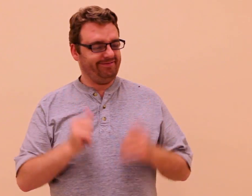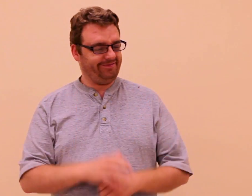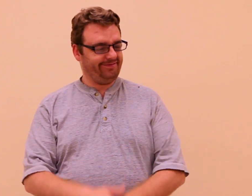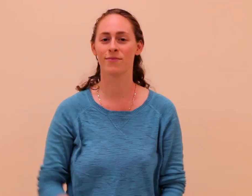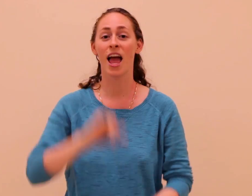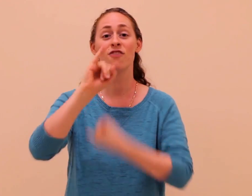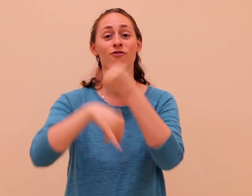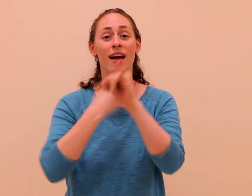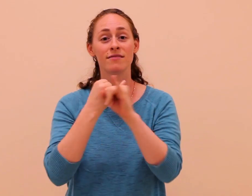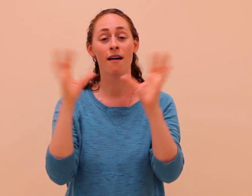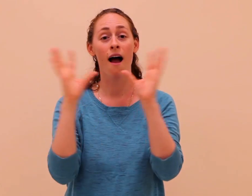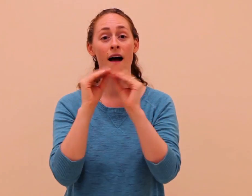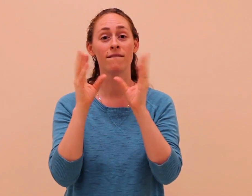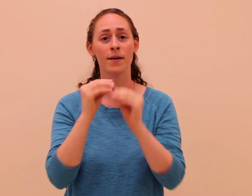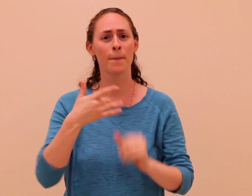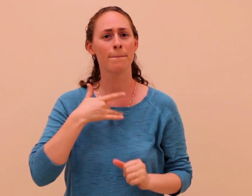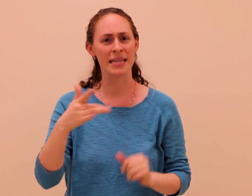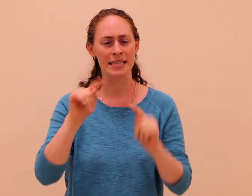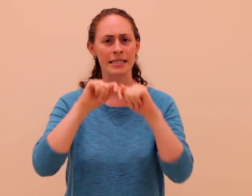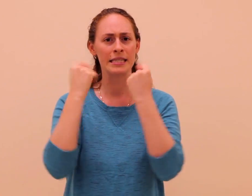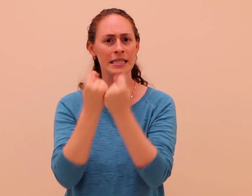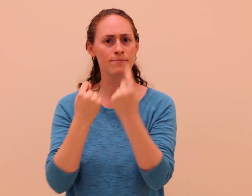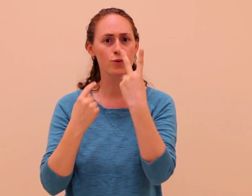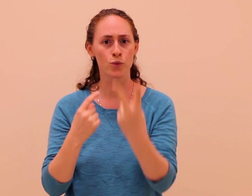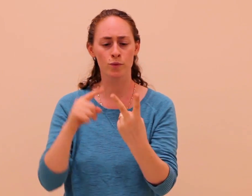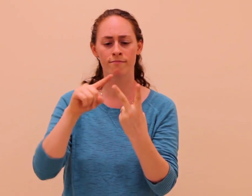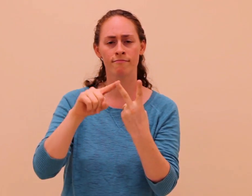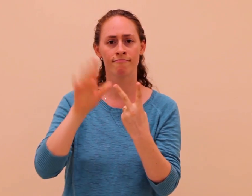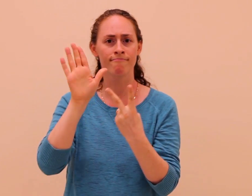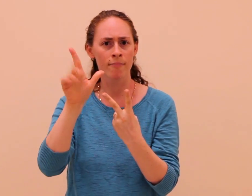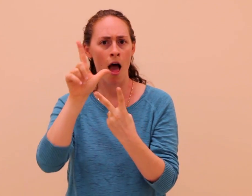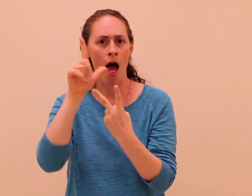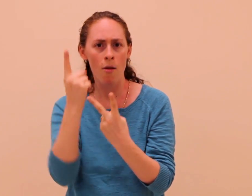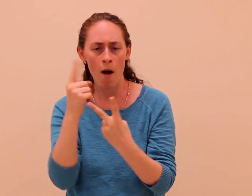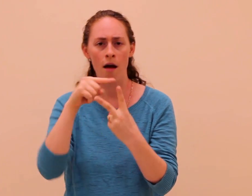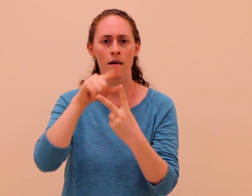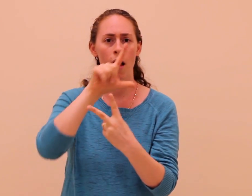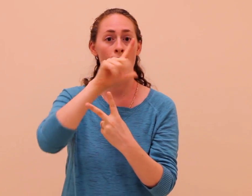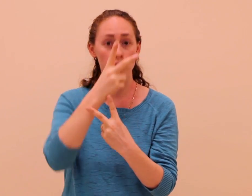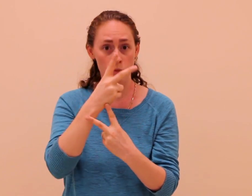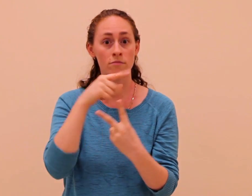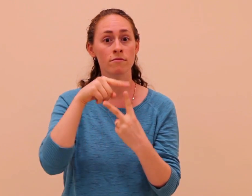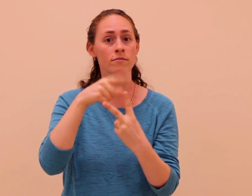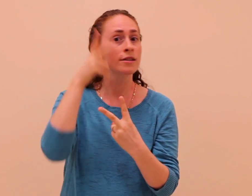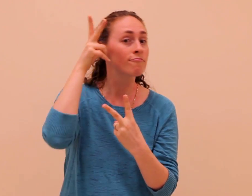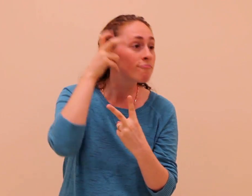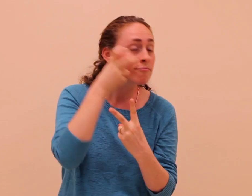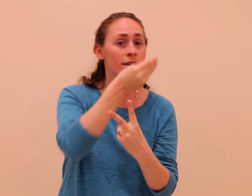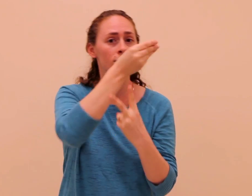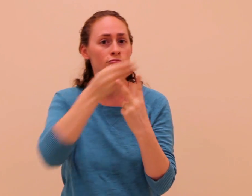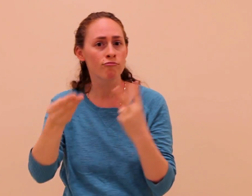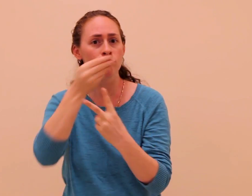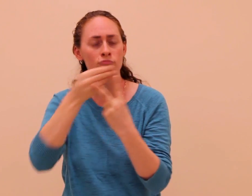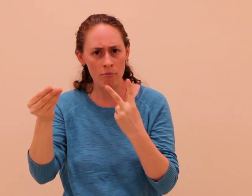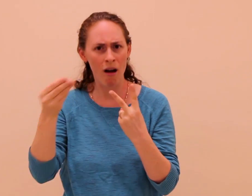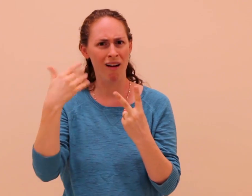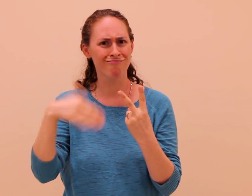At an international conference, there is always a team of two interpreters (both first language and second language users). The second language interpreter translates a text to the L1 interpreter then the L1